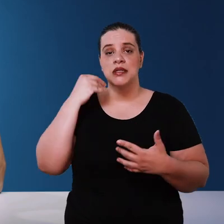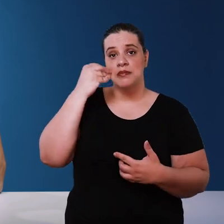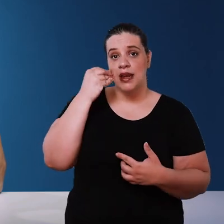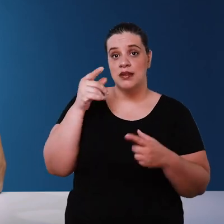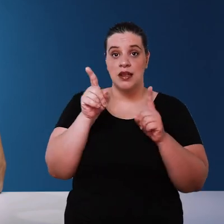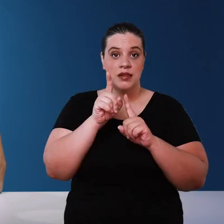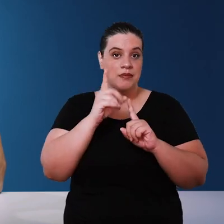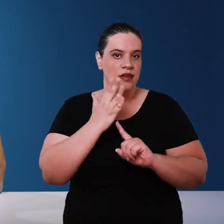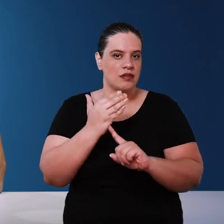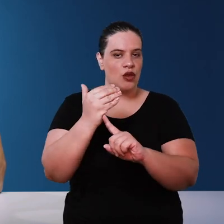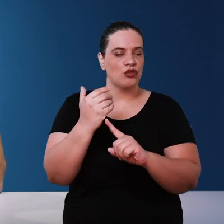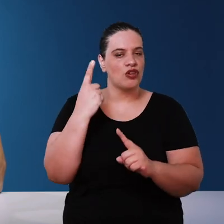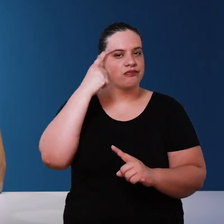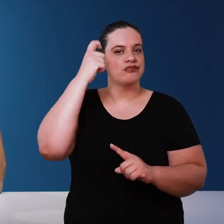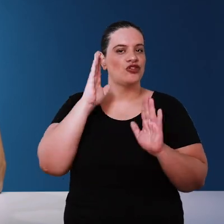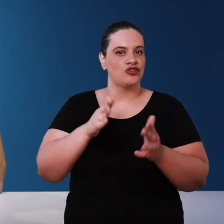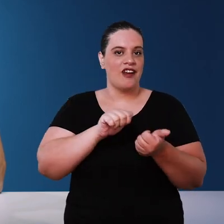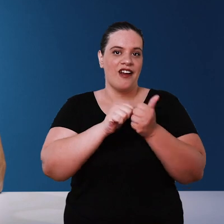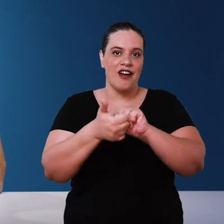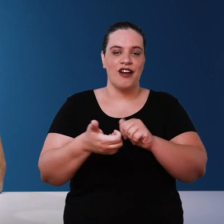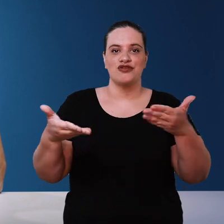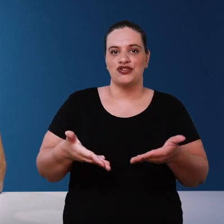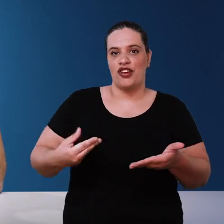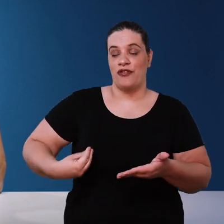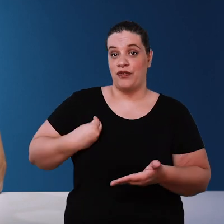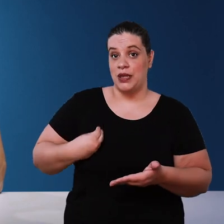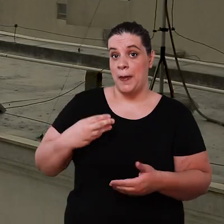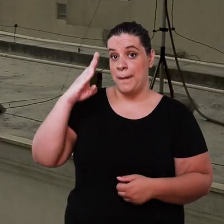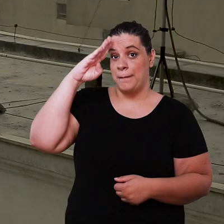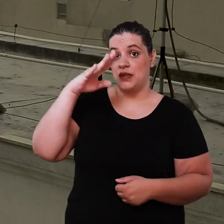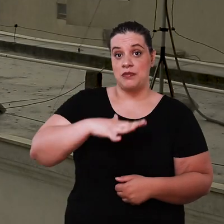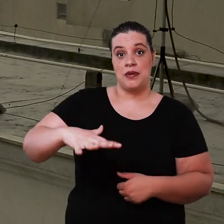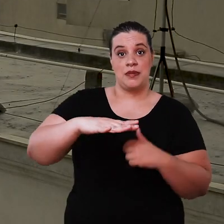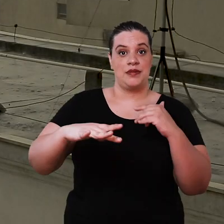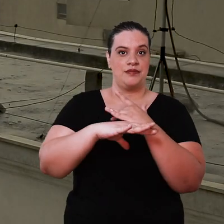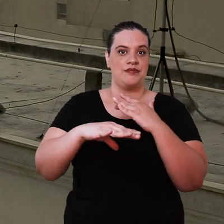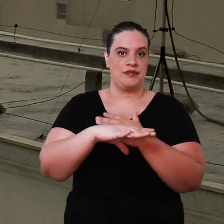consolidated and adapted to our way of life mainly in cities and why